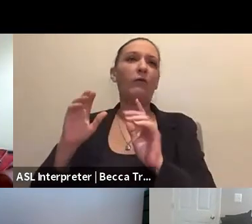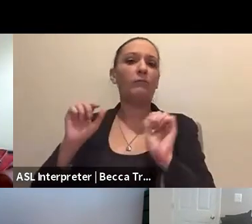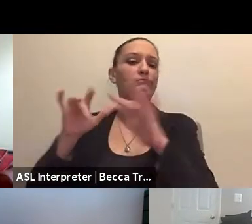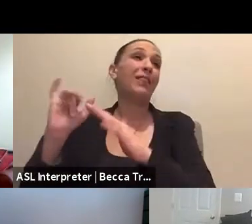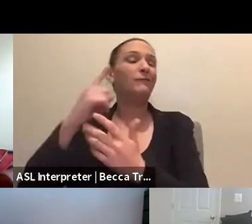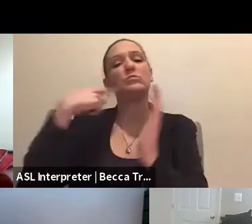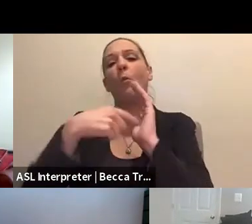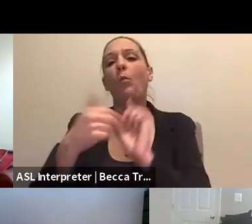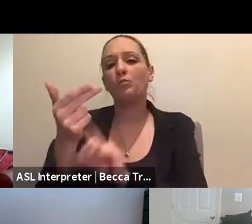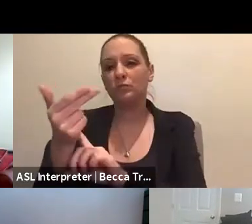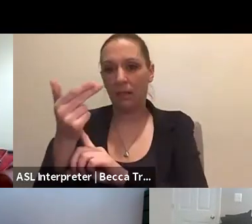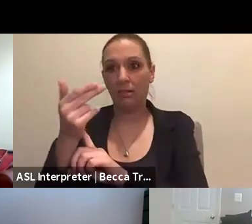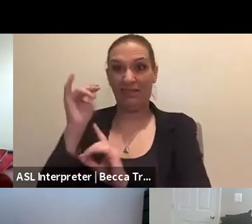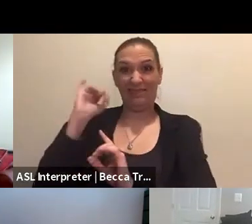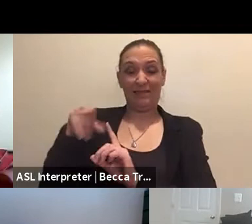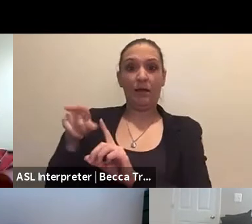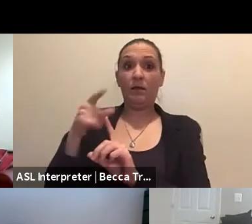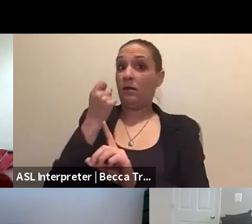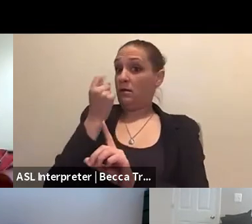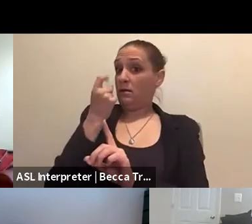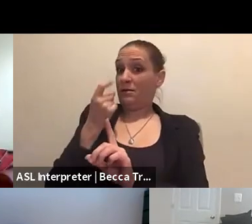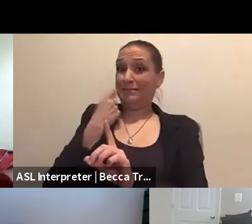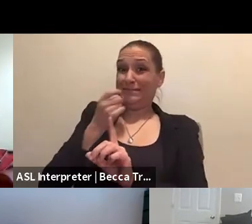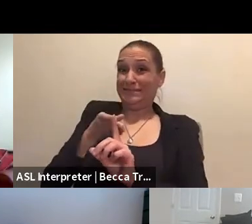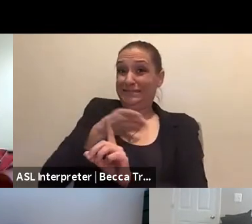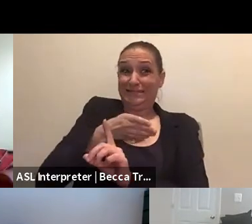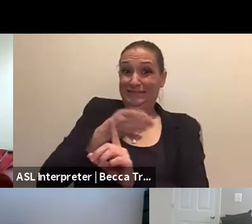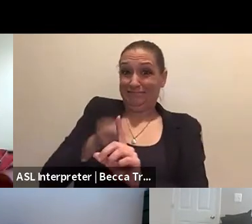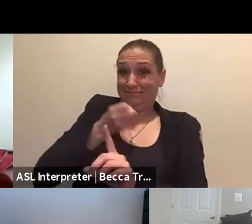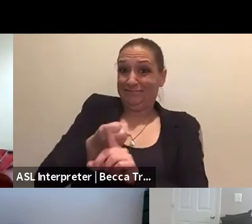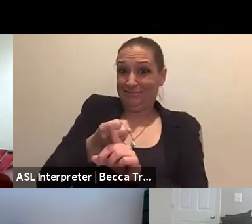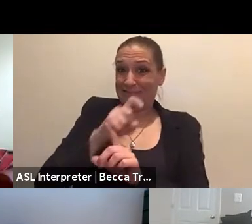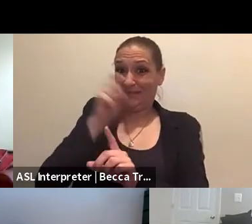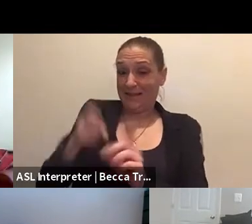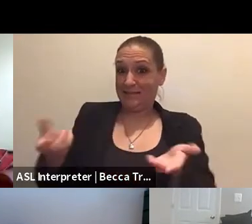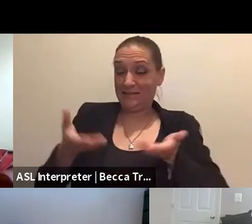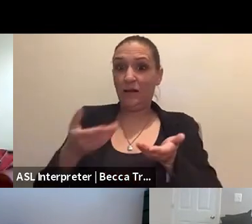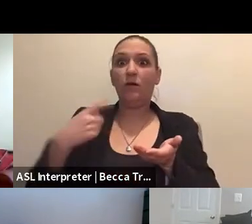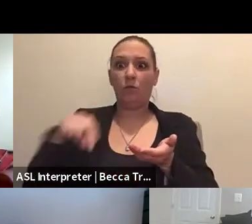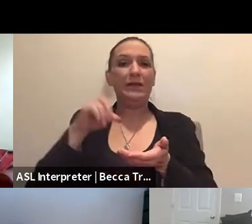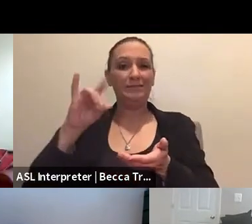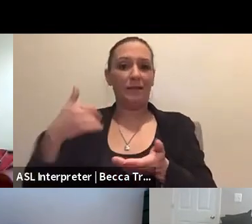However, in this last disaster with Texas, for instance we had congregate shelters